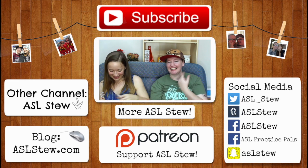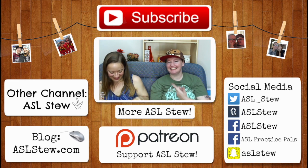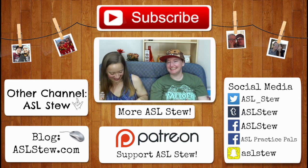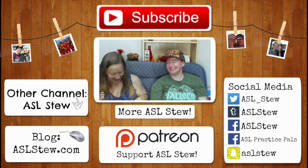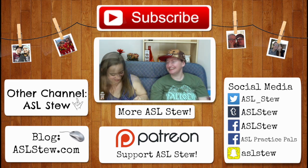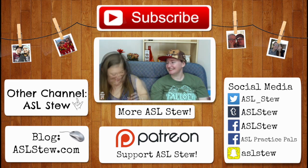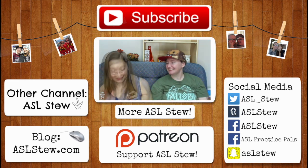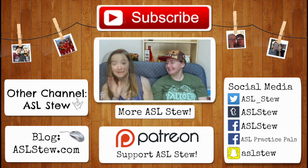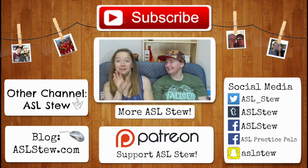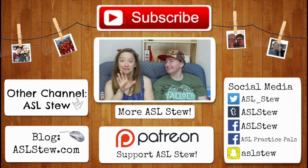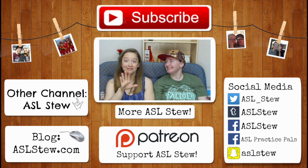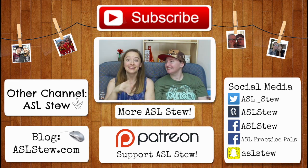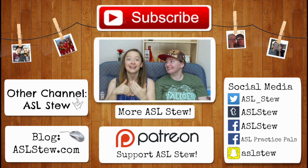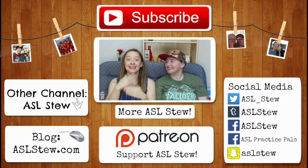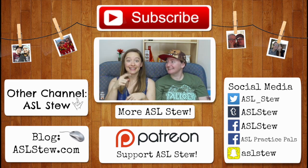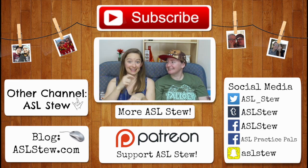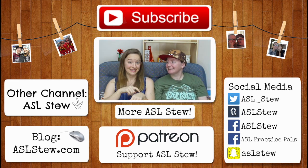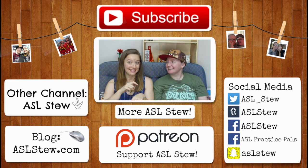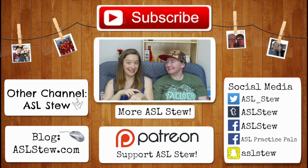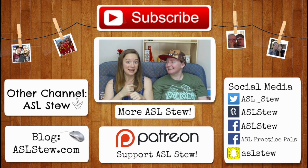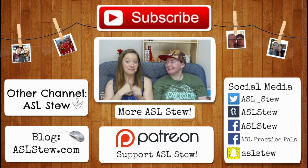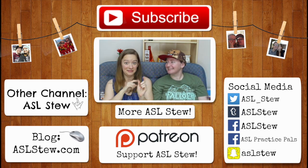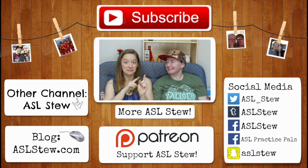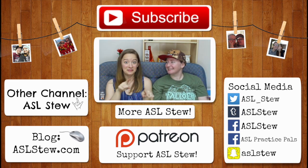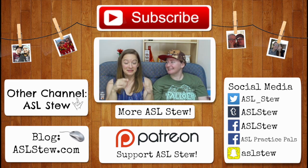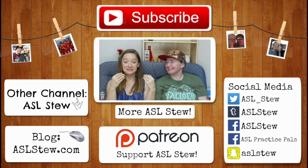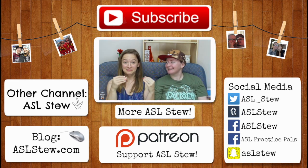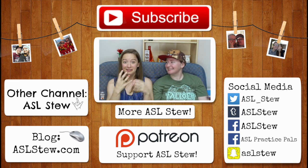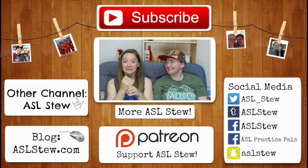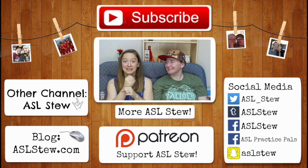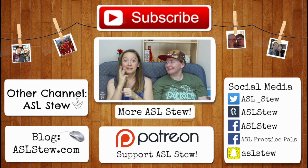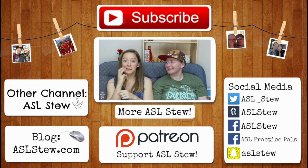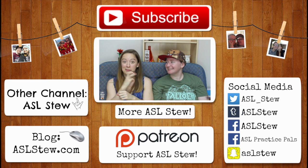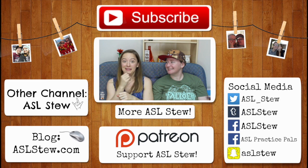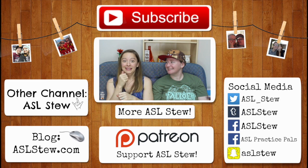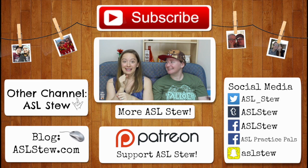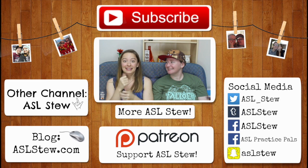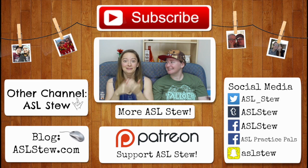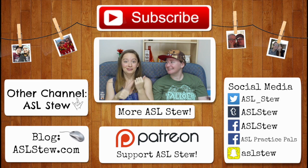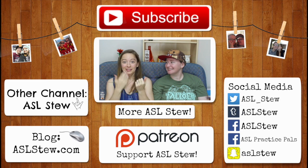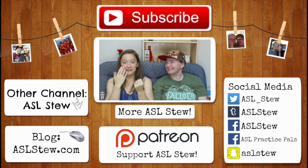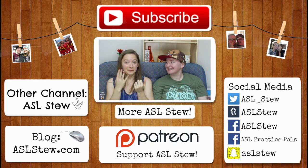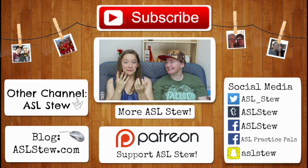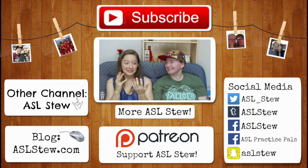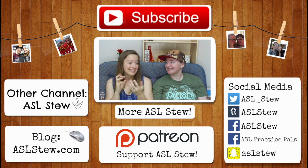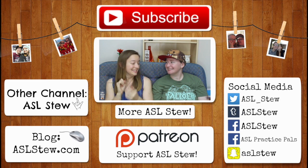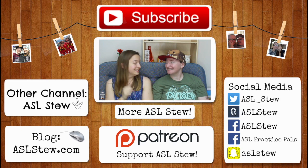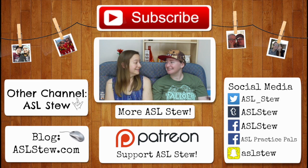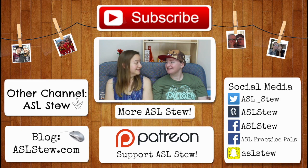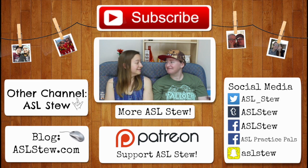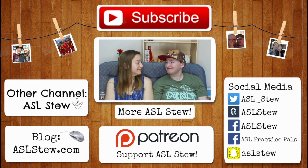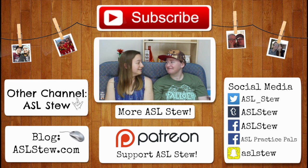She's jealous. [Jill] Next time I'm going to the store and getting some weird ass (dog bark) that she doesn't know what it is.